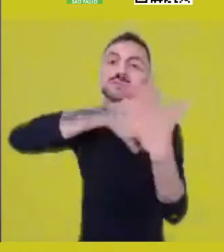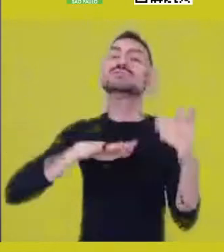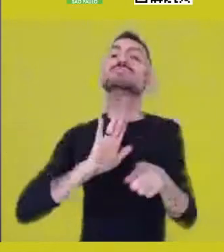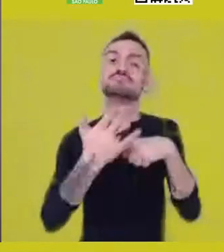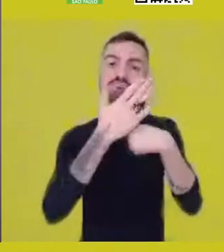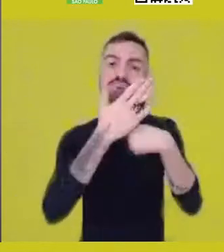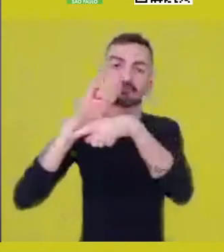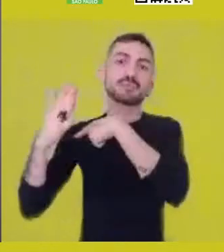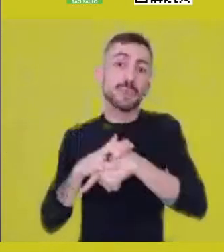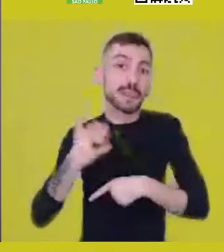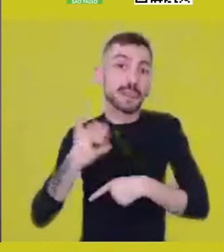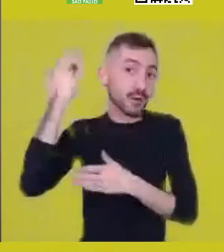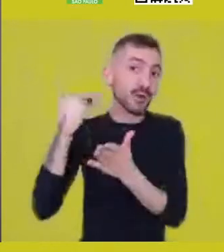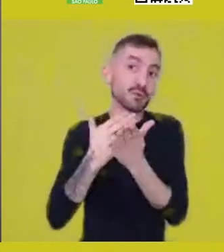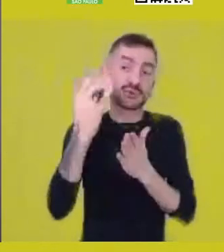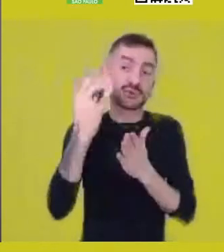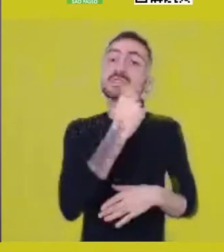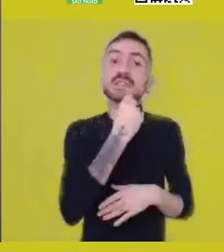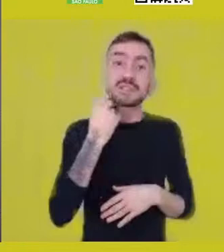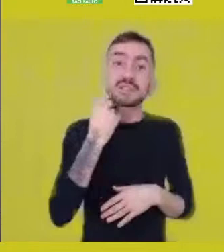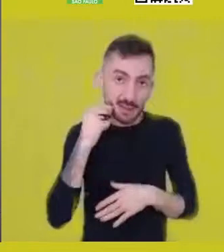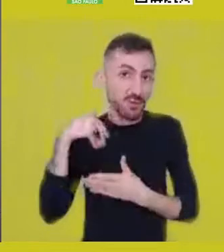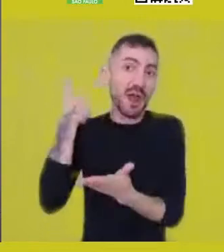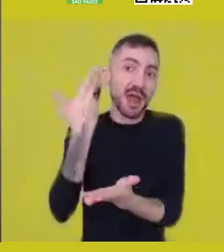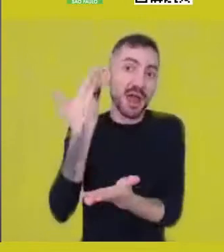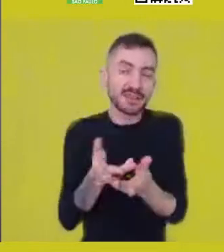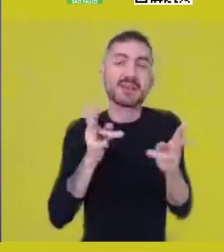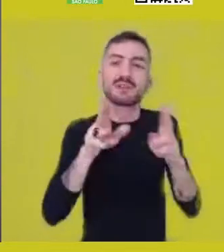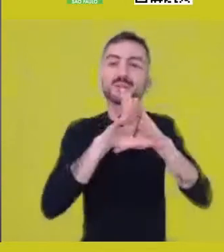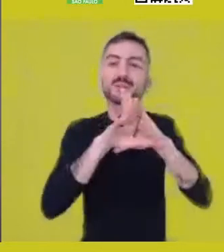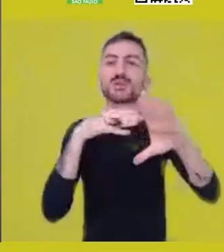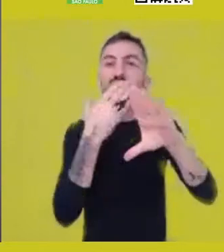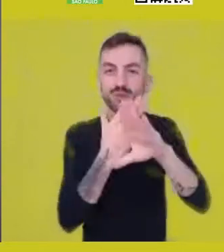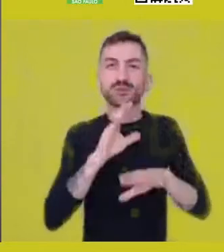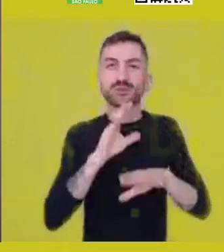on CPT’s channel on YouTube. It’s open to the public